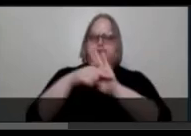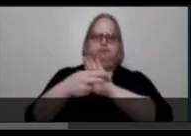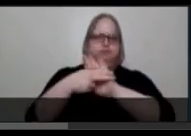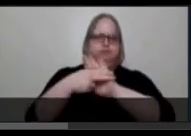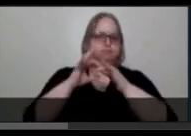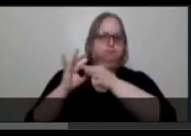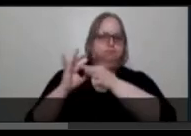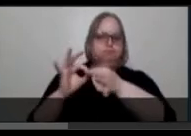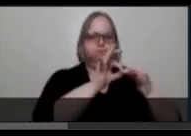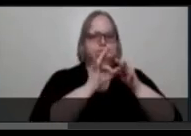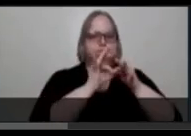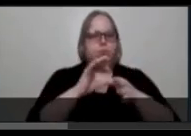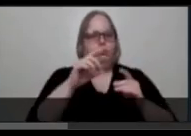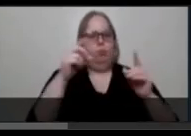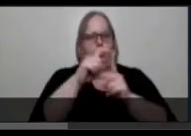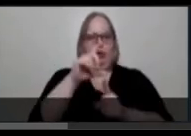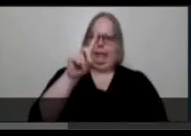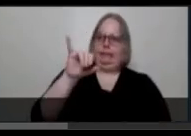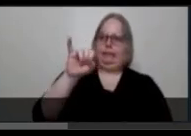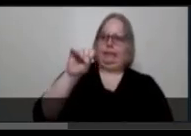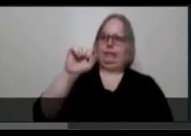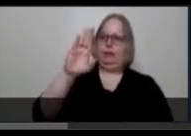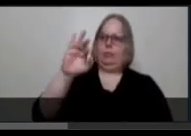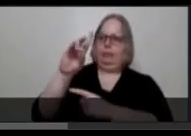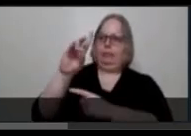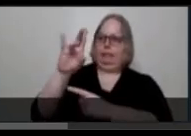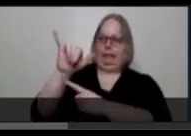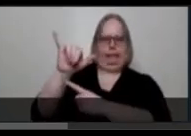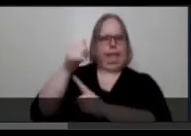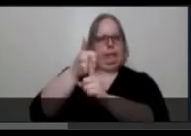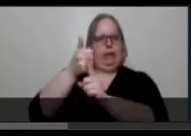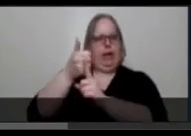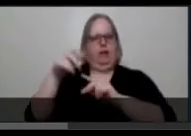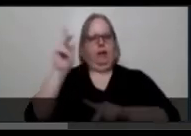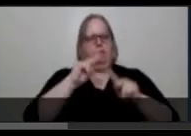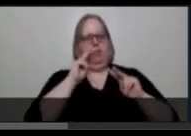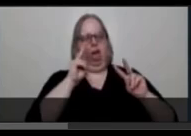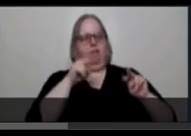itself is frowned upon by many. Over the past few decades, the term special needs has become